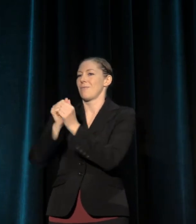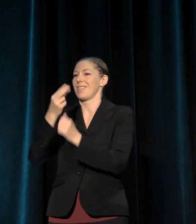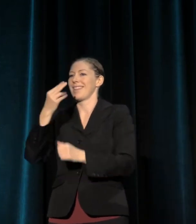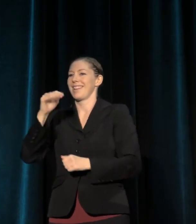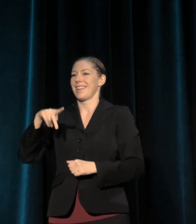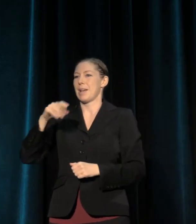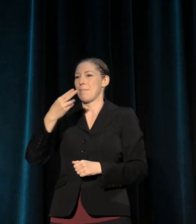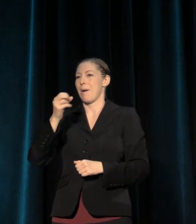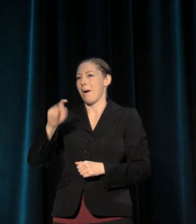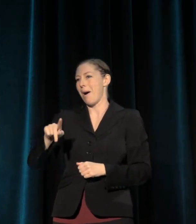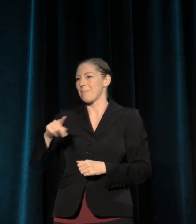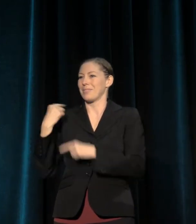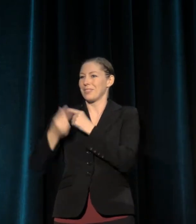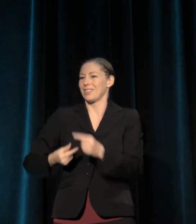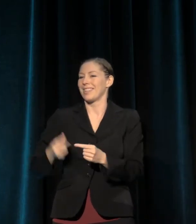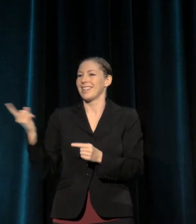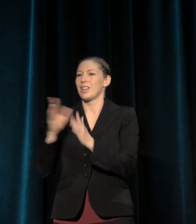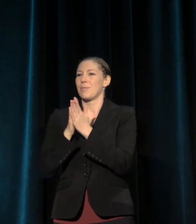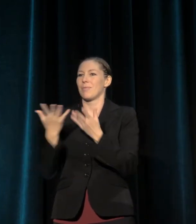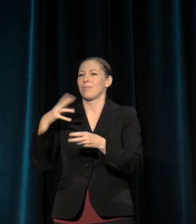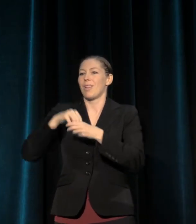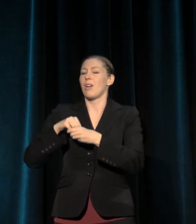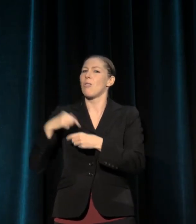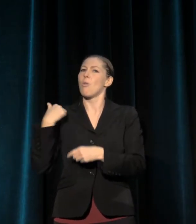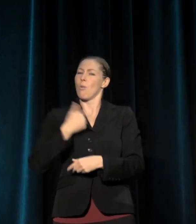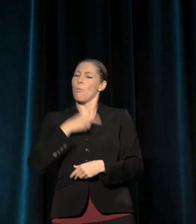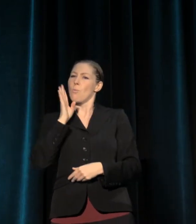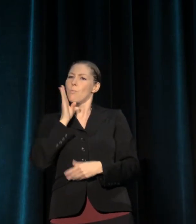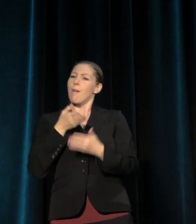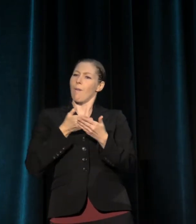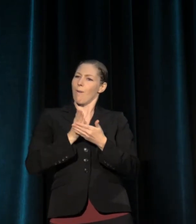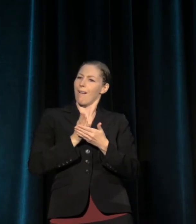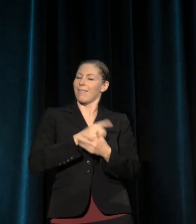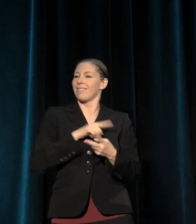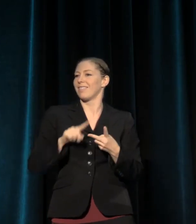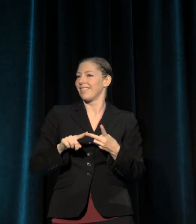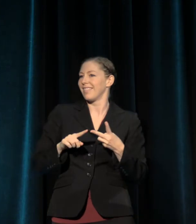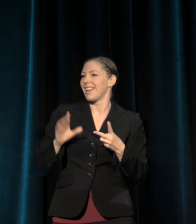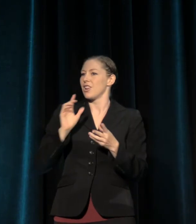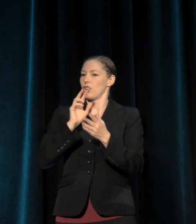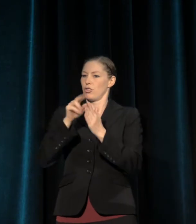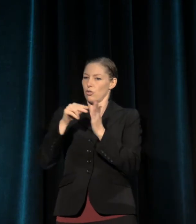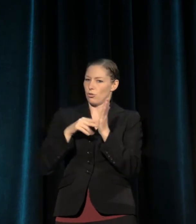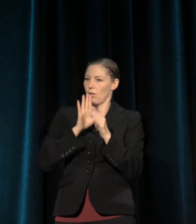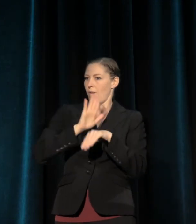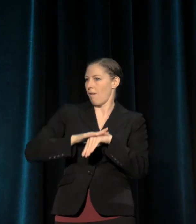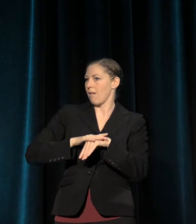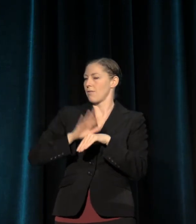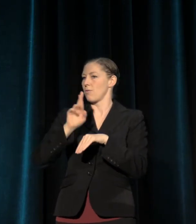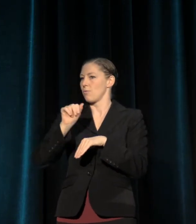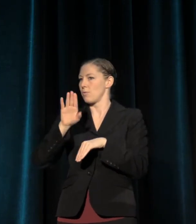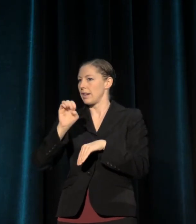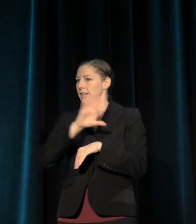His books include, "We Gon' Be Alright: Notes On Race And Resegregation," "Who we Be,"